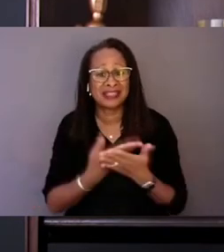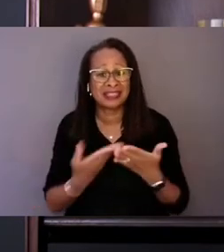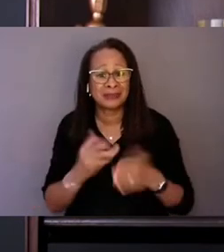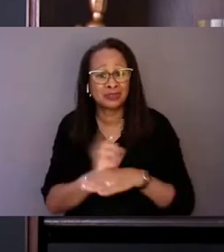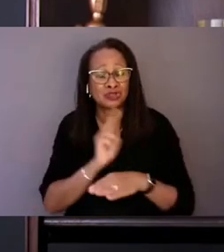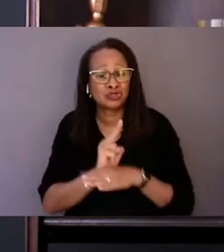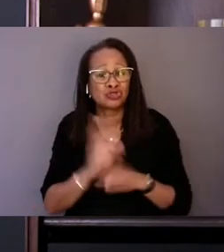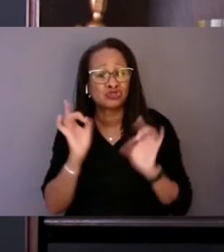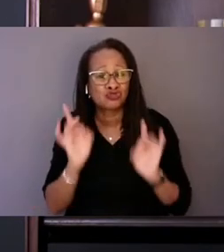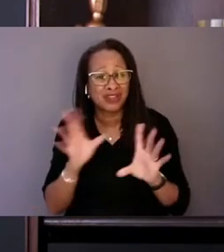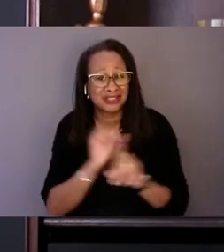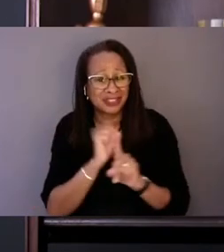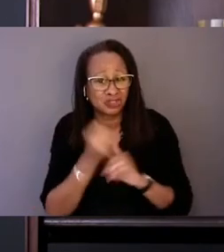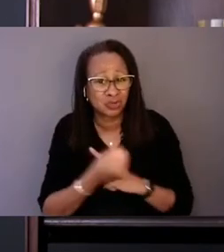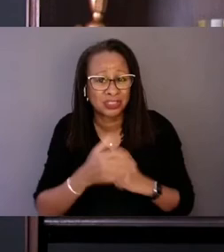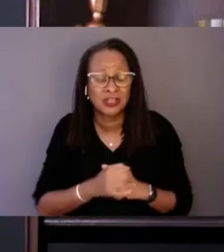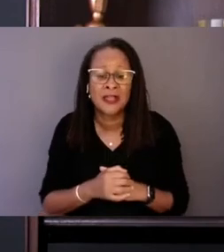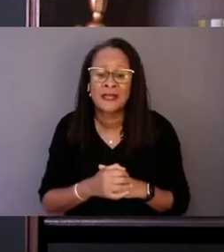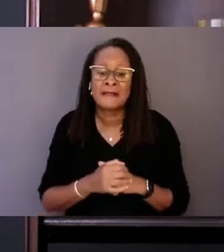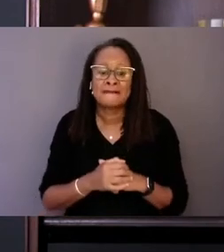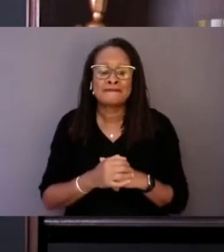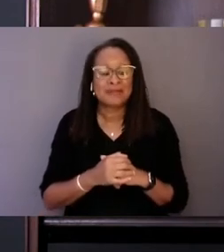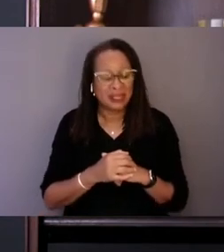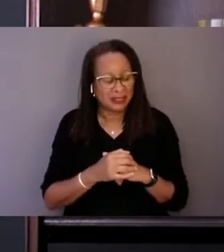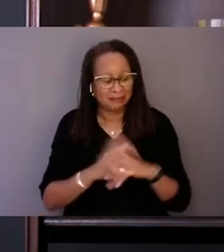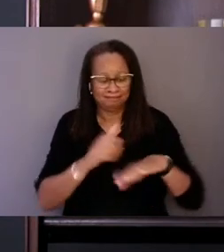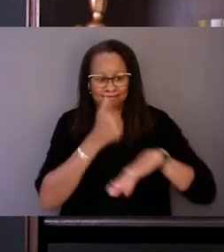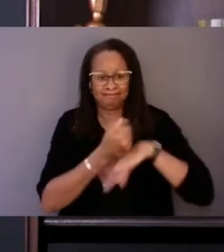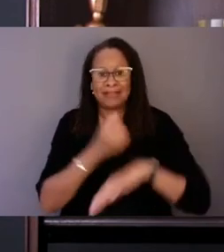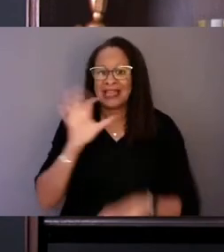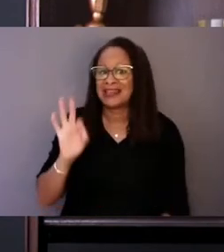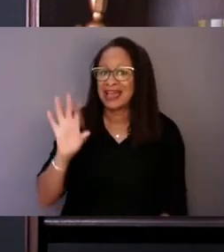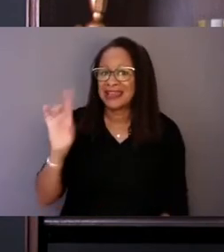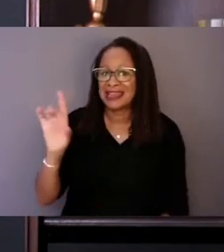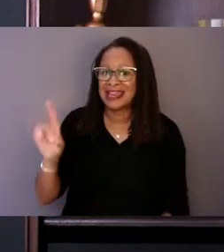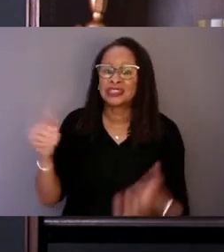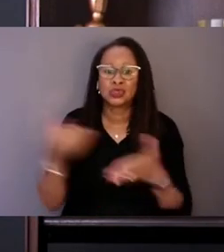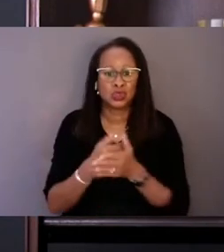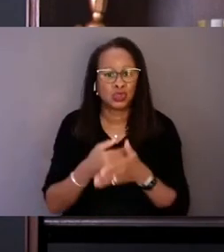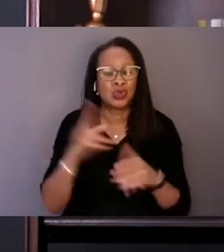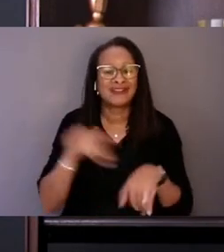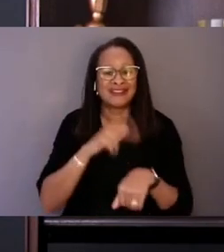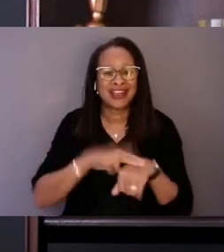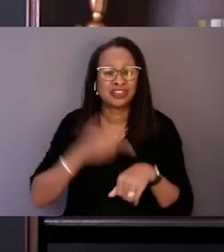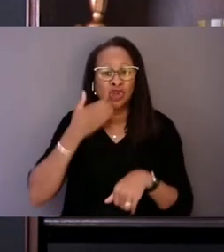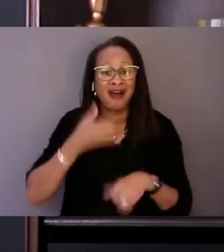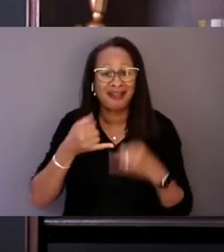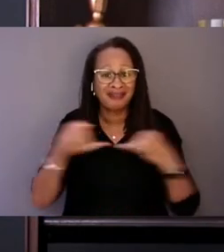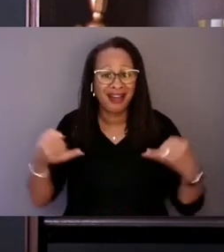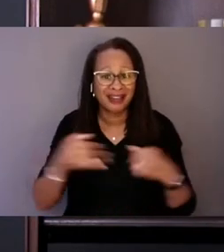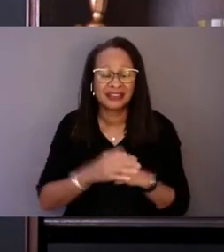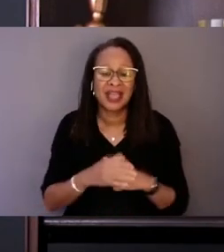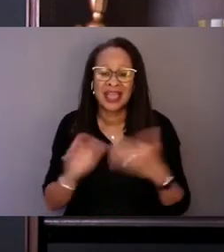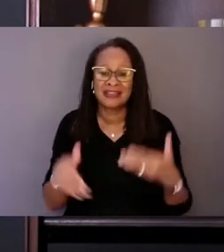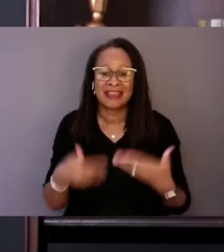designated 988 as a new national hotline which gives, in just a few short weeks,